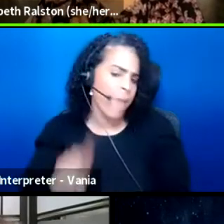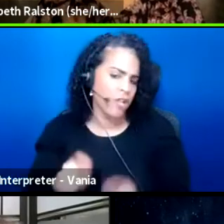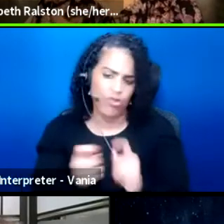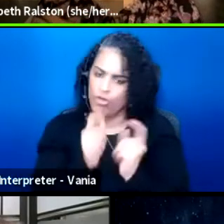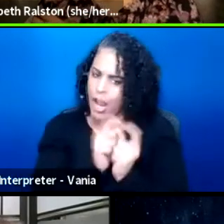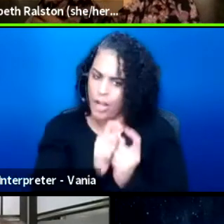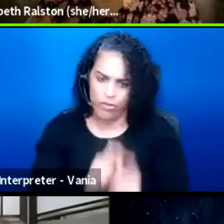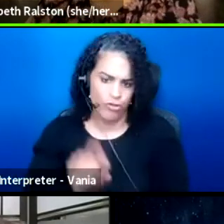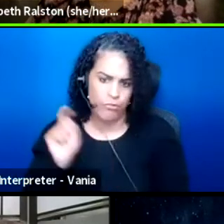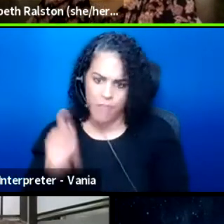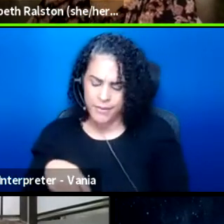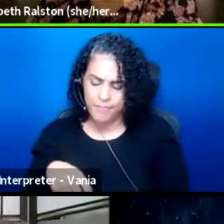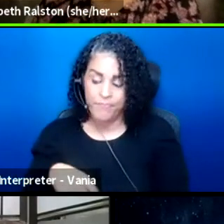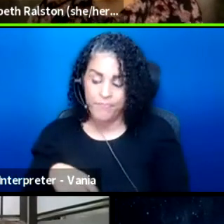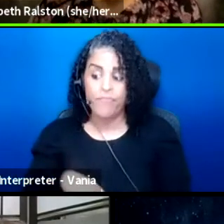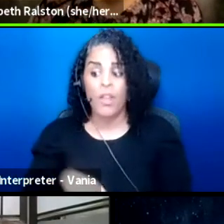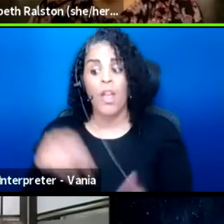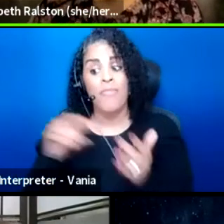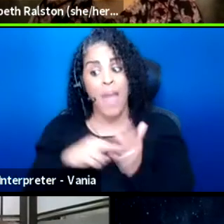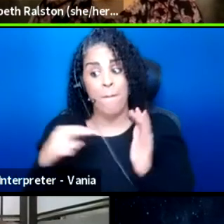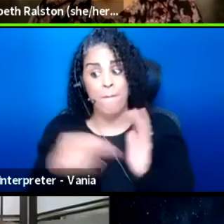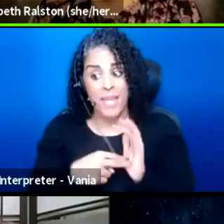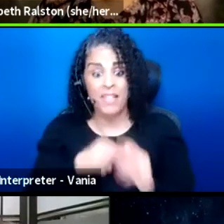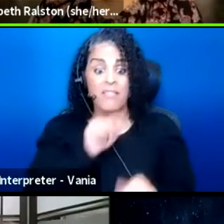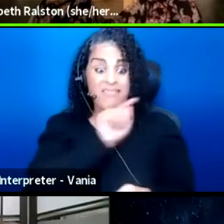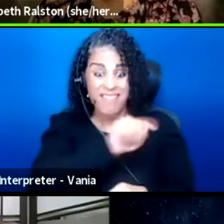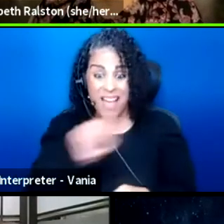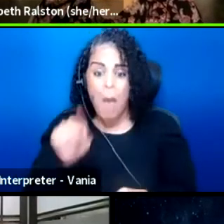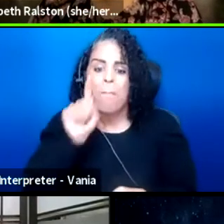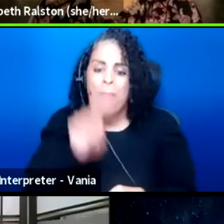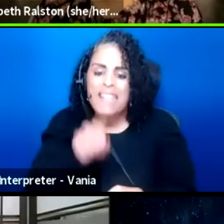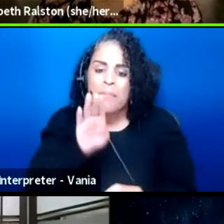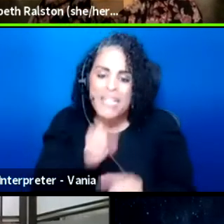so that means that they have to be safe spaces